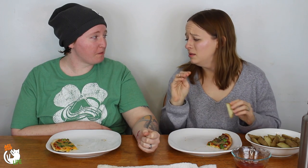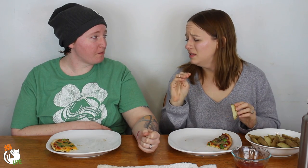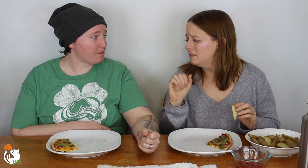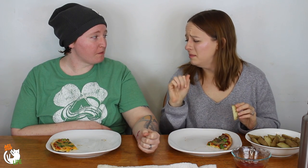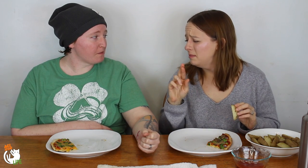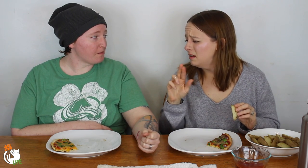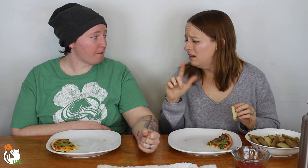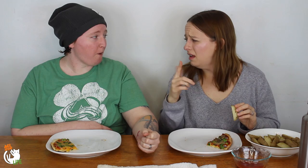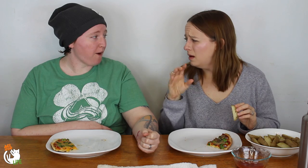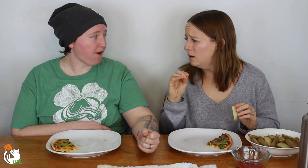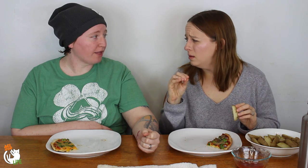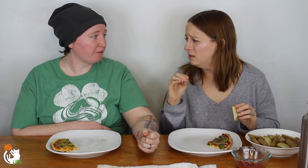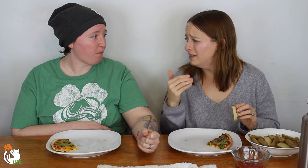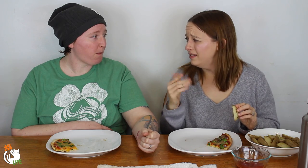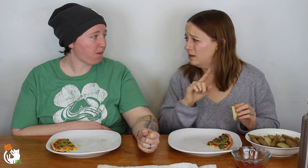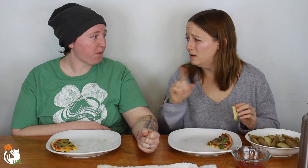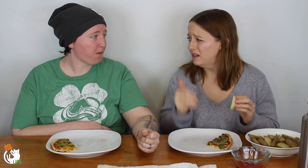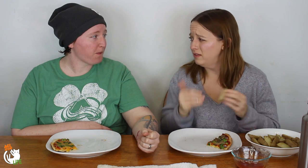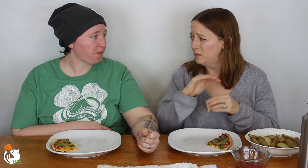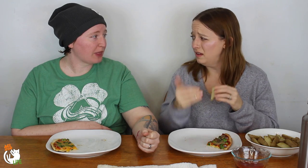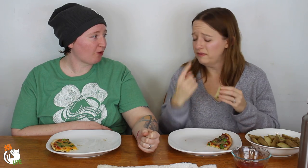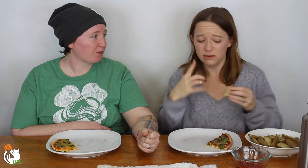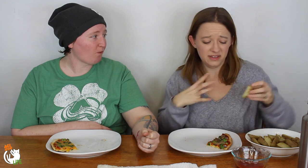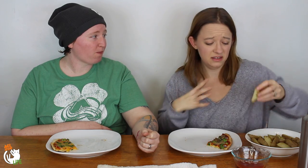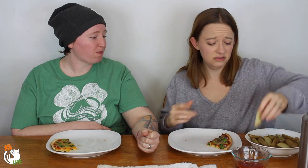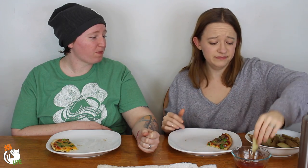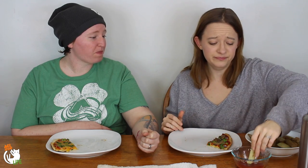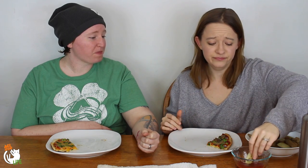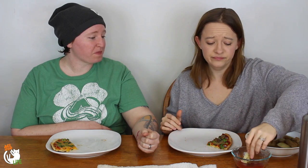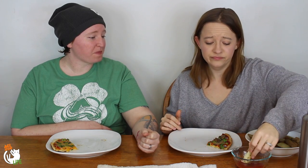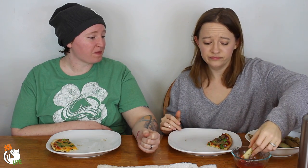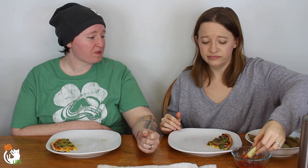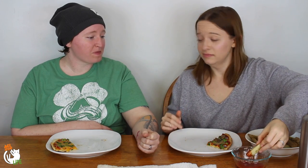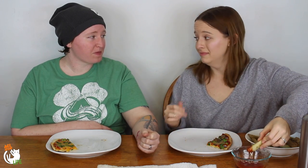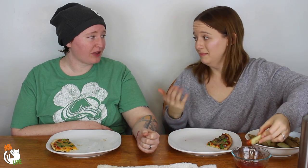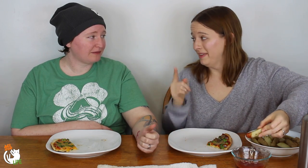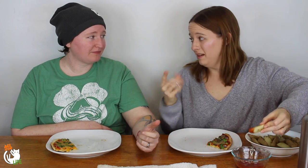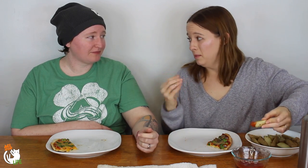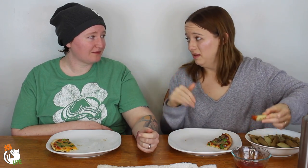Isn't it Marlago... isn't that where he goes every weekend for vacation?